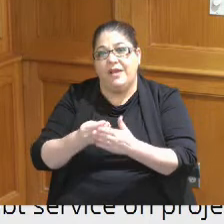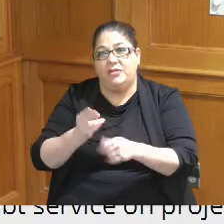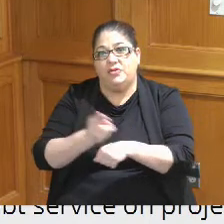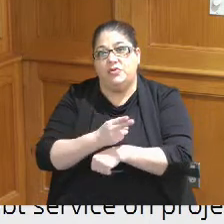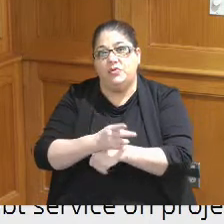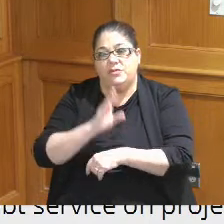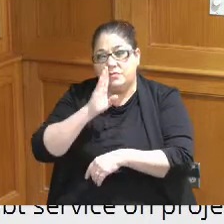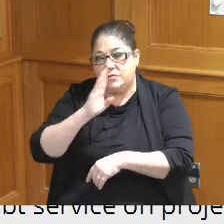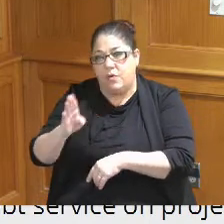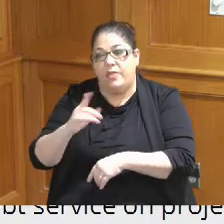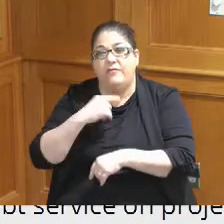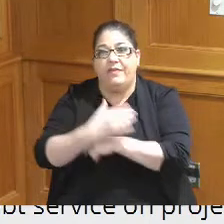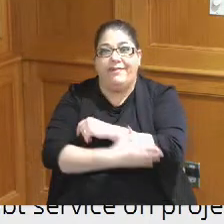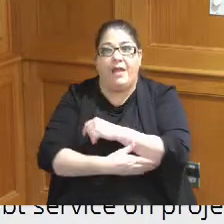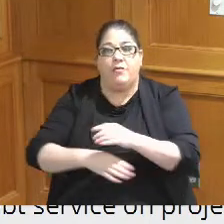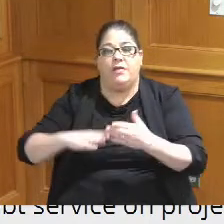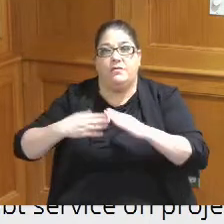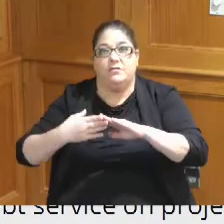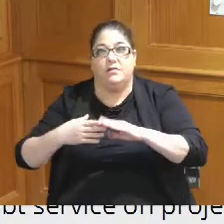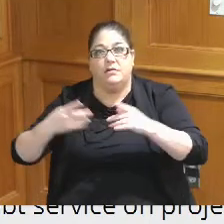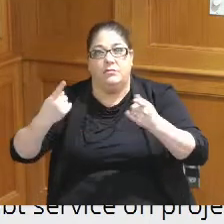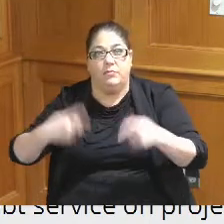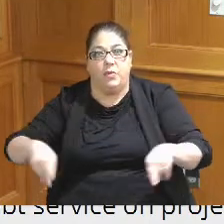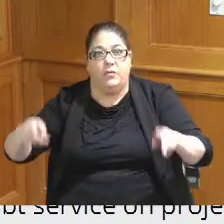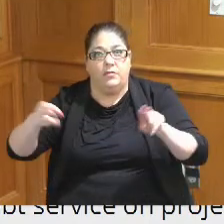the direction of the county and the city essentially again this is a credit support